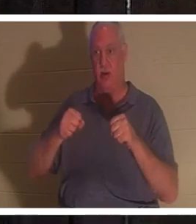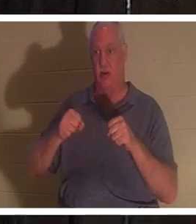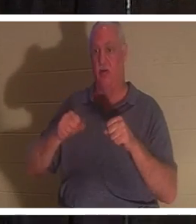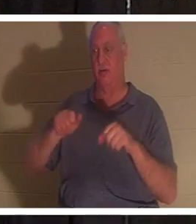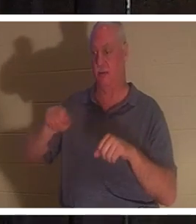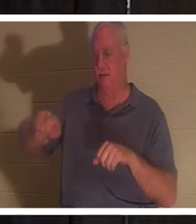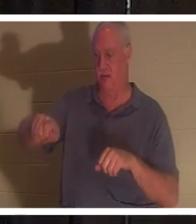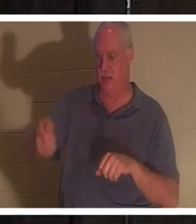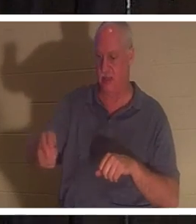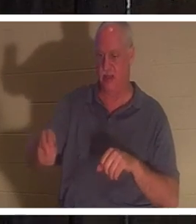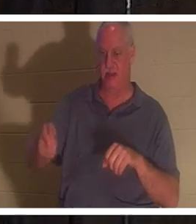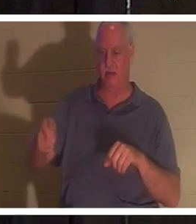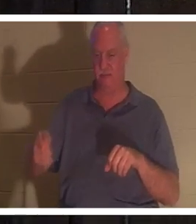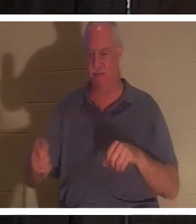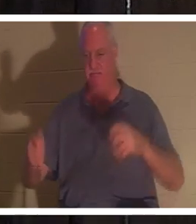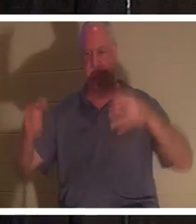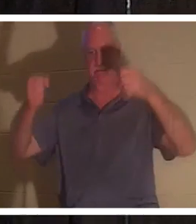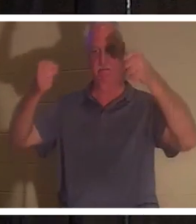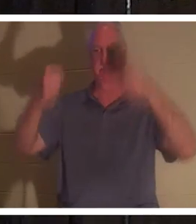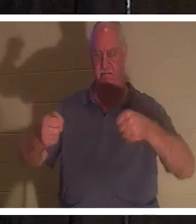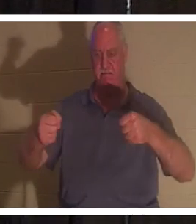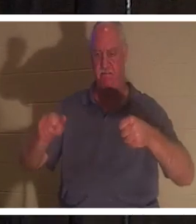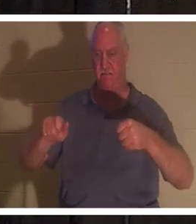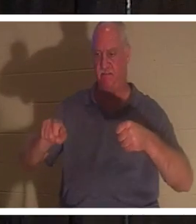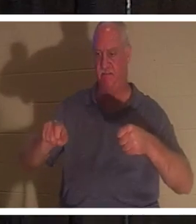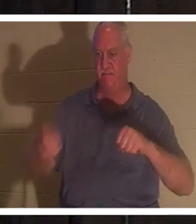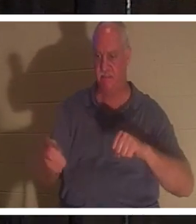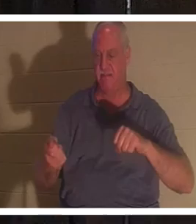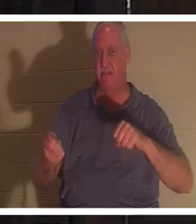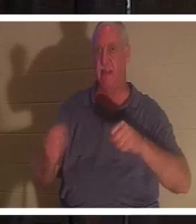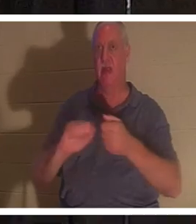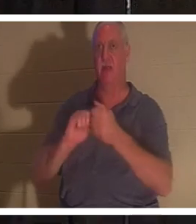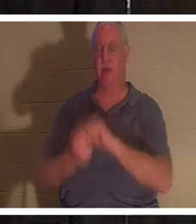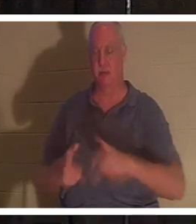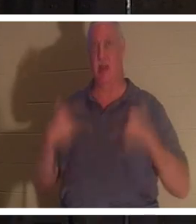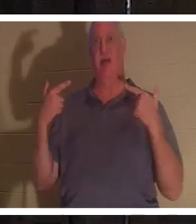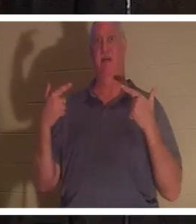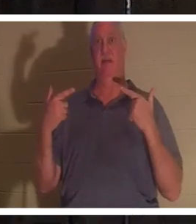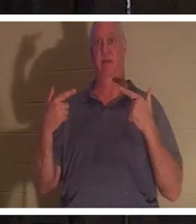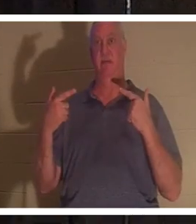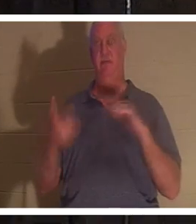I put my hands on the steering wheel, and all of a sudden that car becomes alive. But when I take the